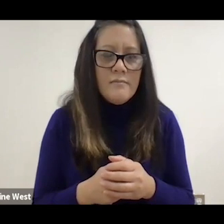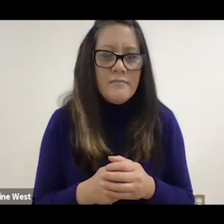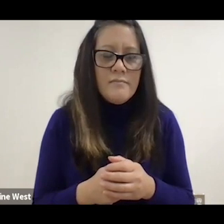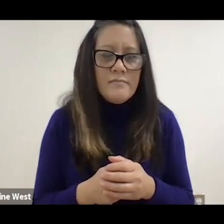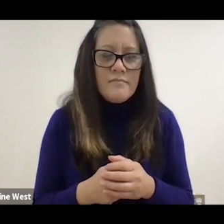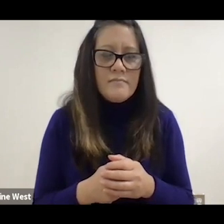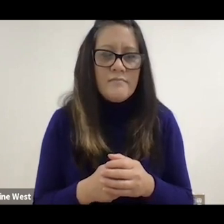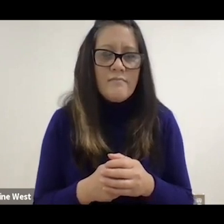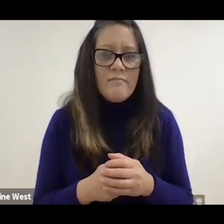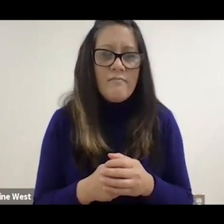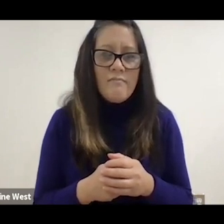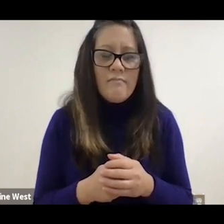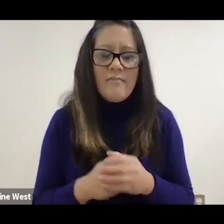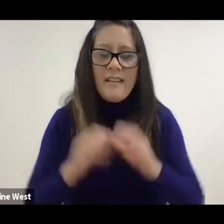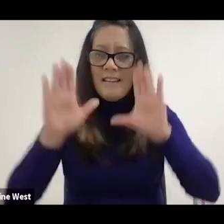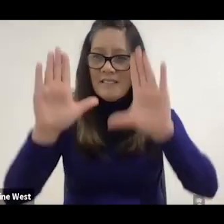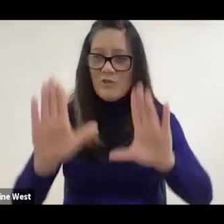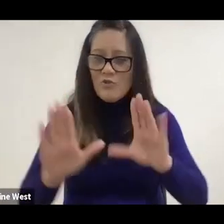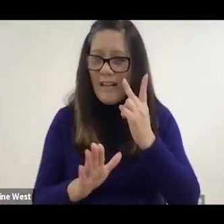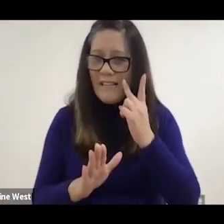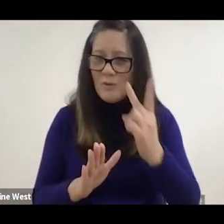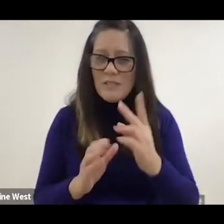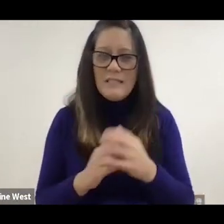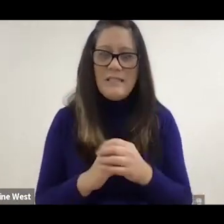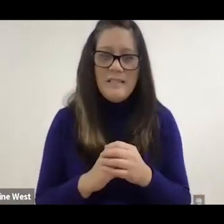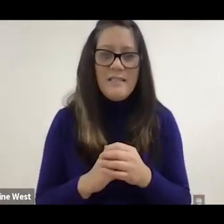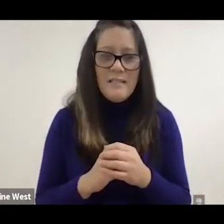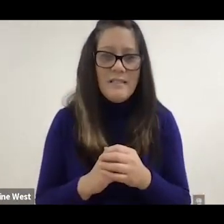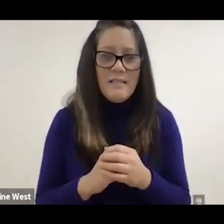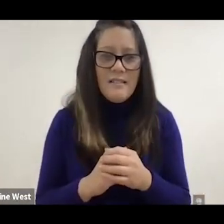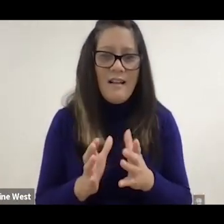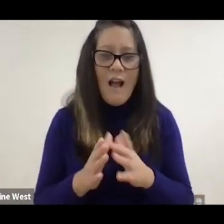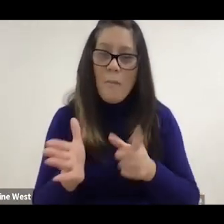and it was, it was great to see how